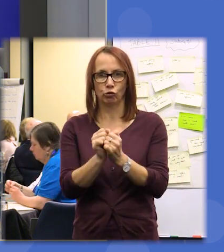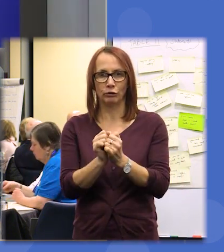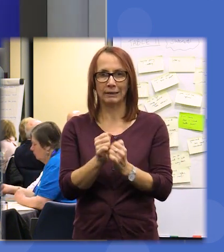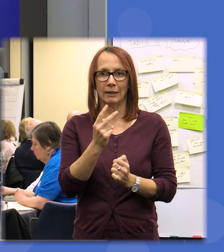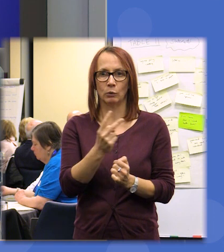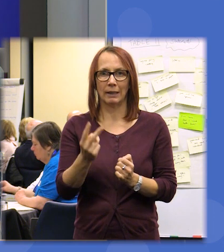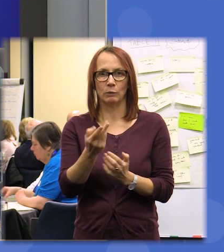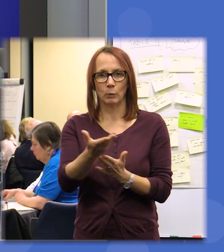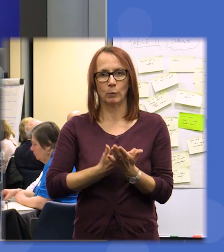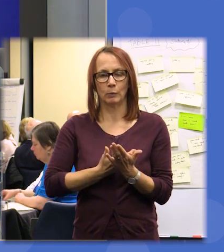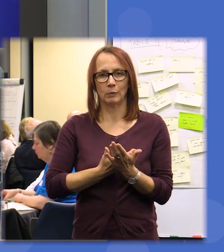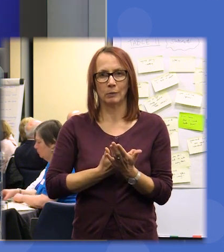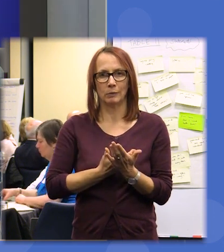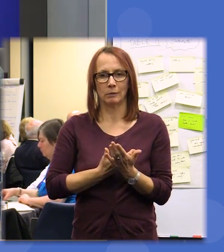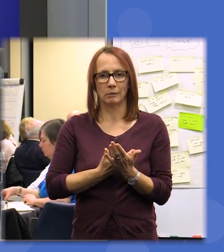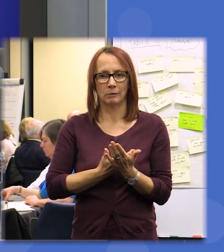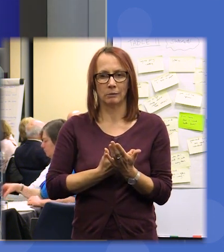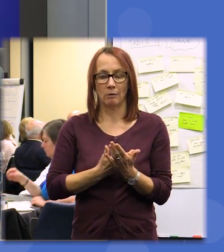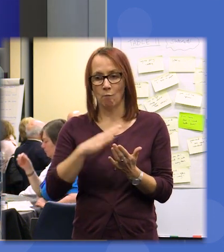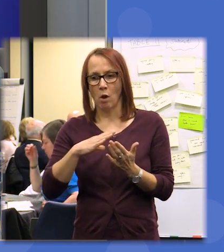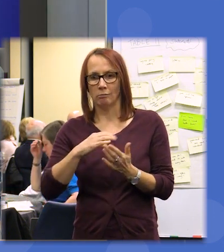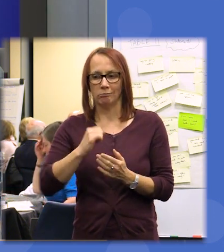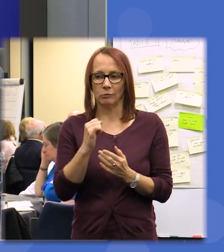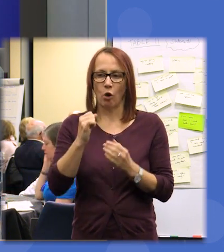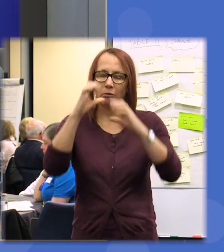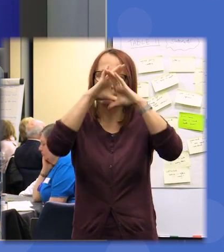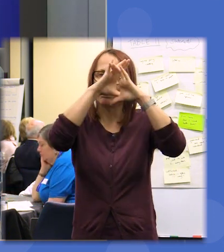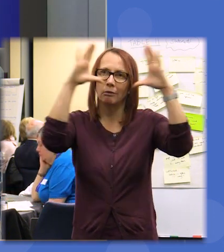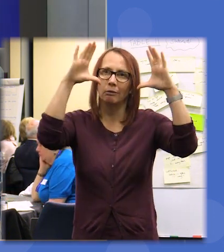you're seeking to beed it's seeking to build sorry and I have to say walking